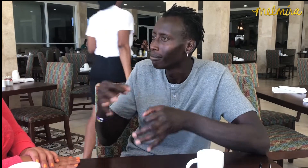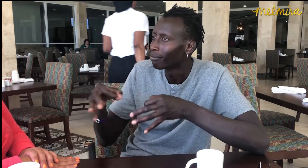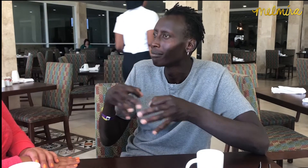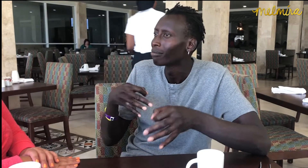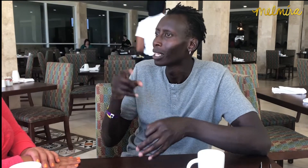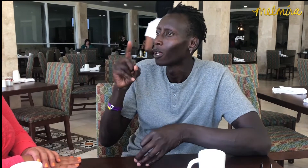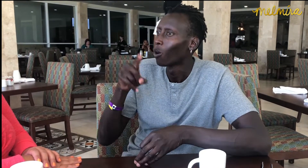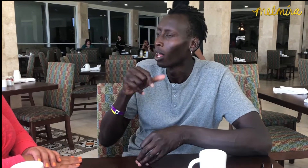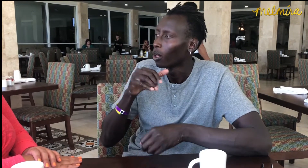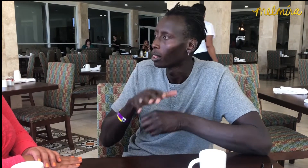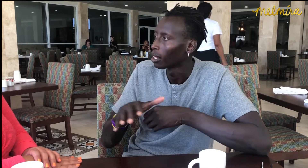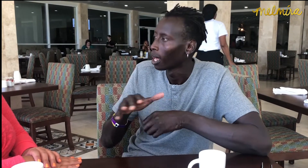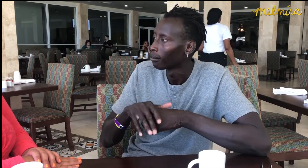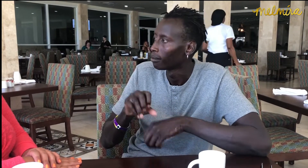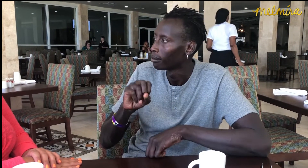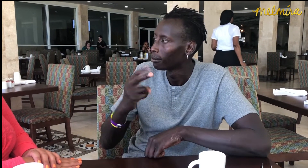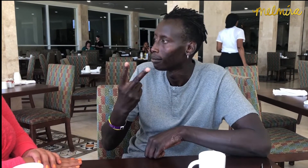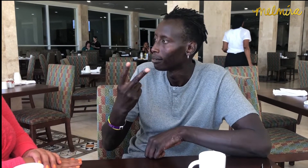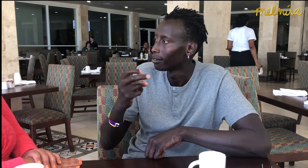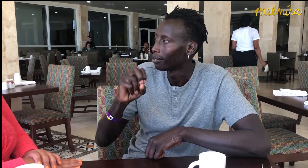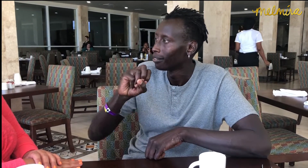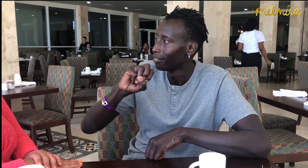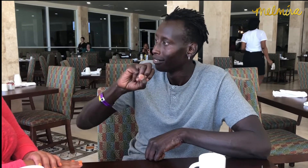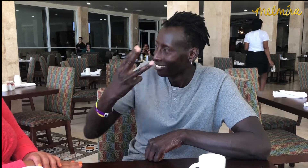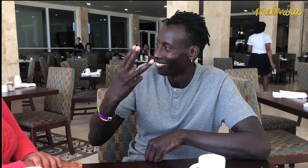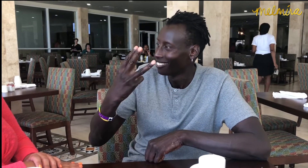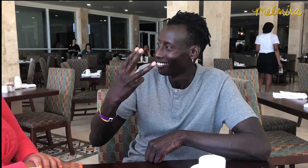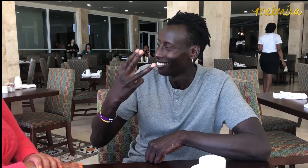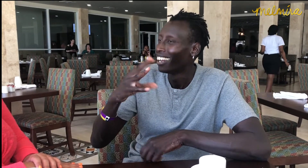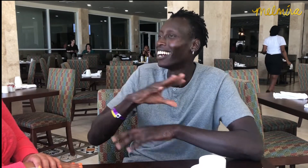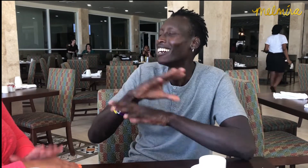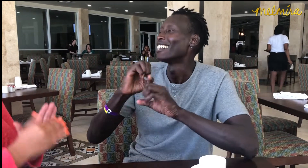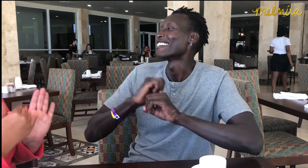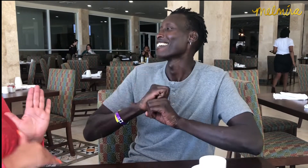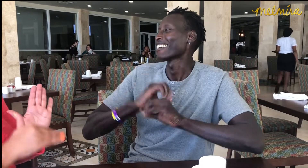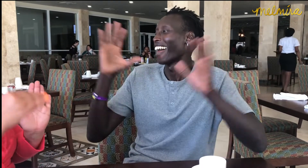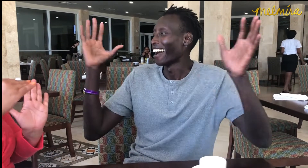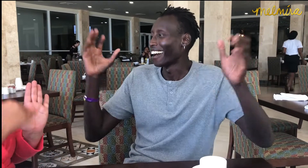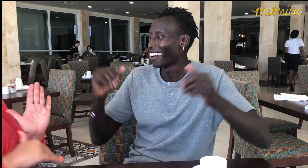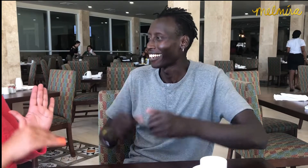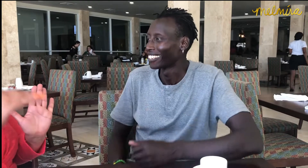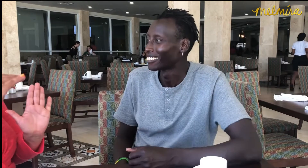It's a different structure formed with the Ebola virus